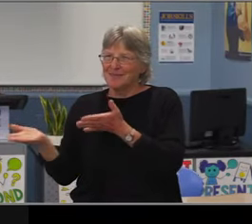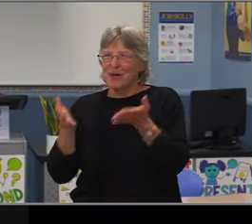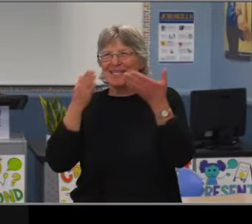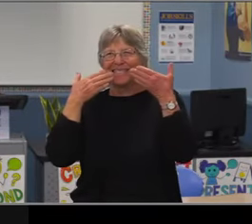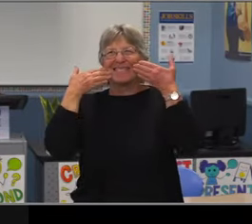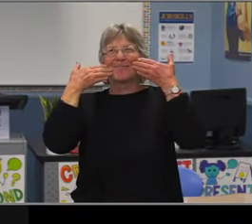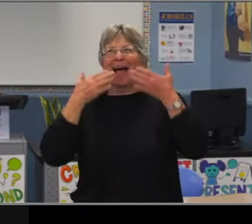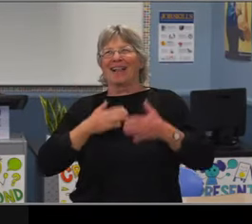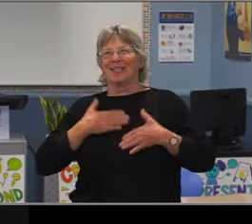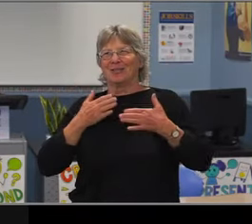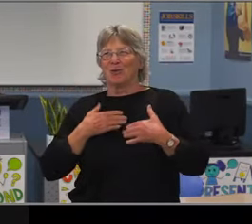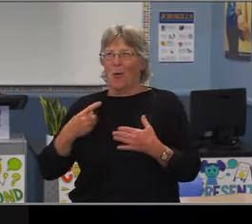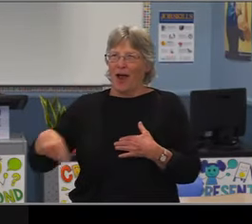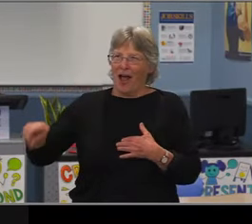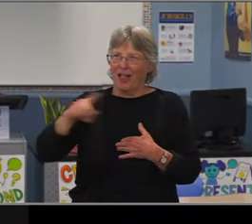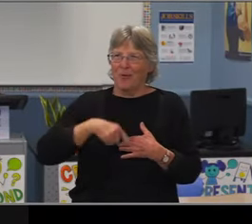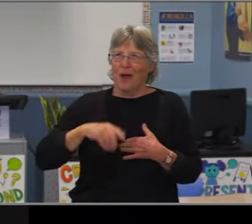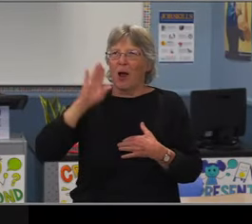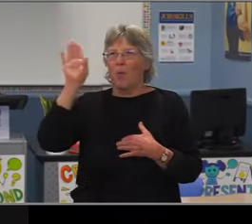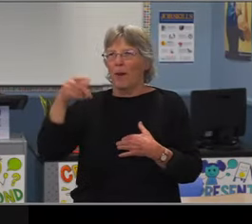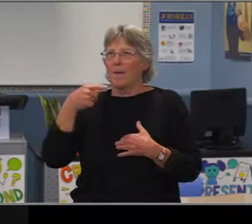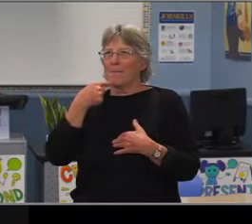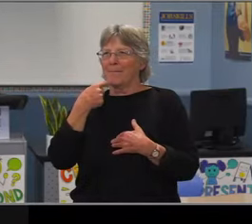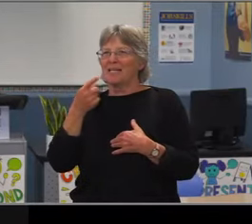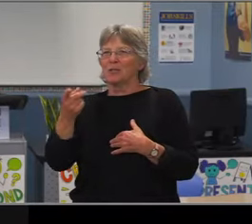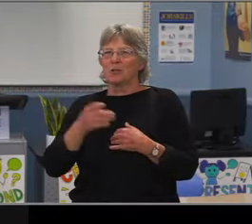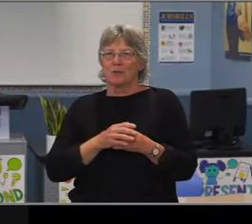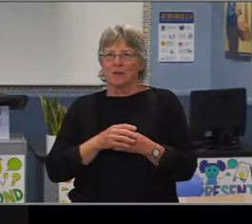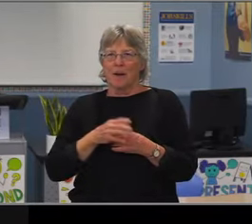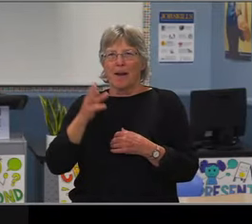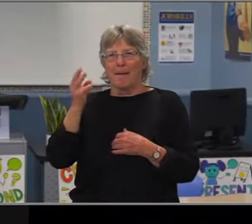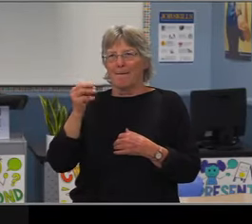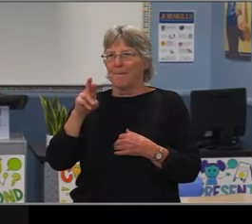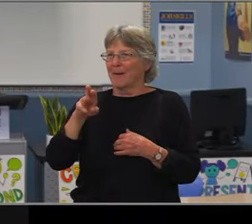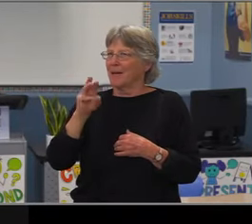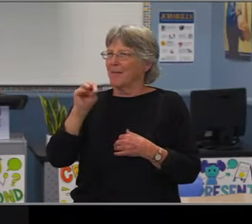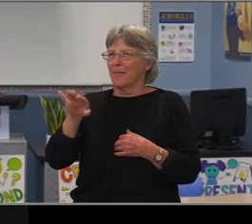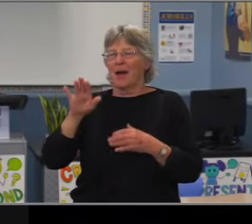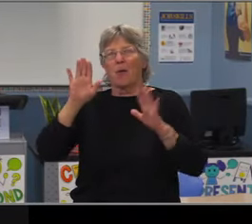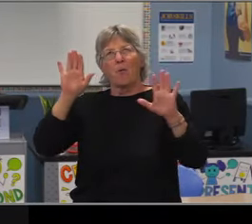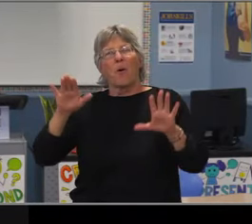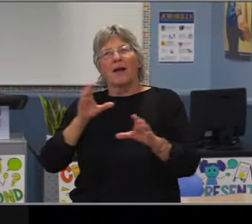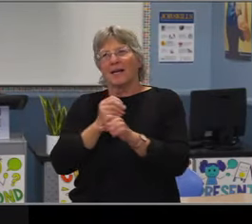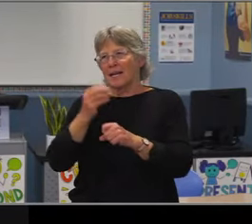and just a little bit of the impact that you've made on people and this district.